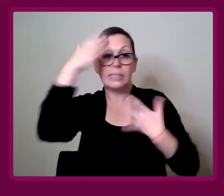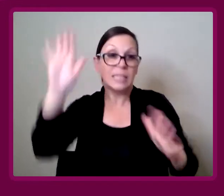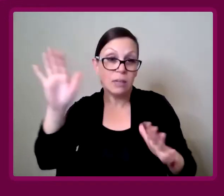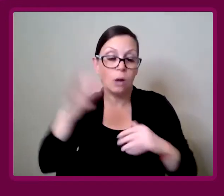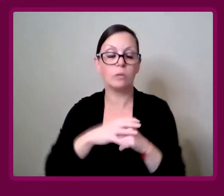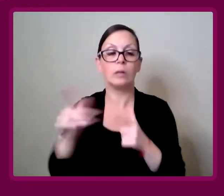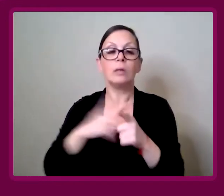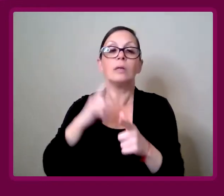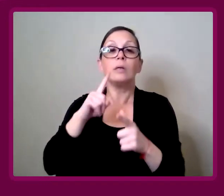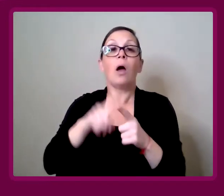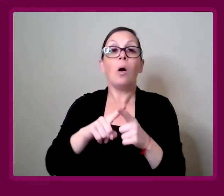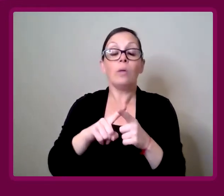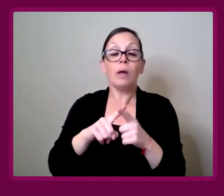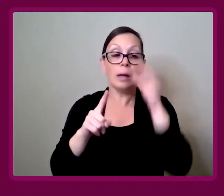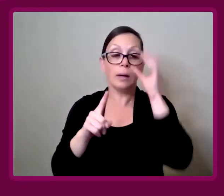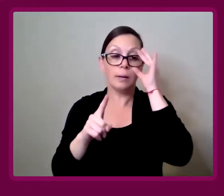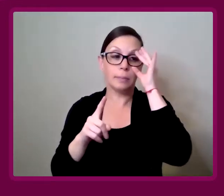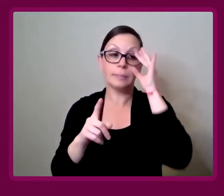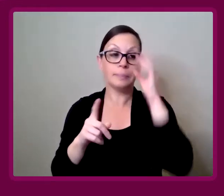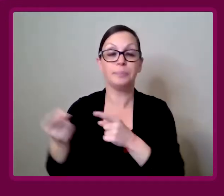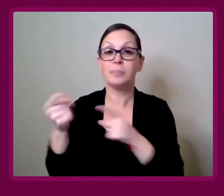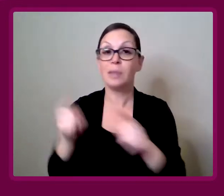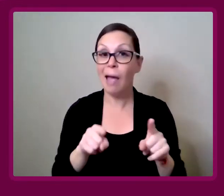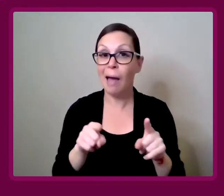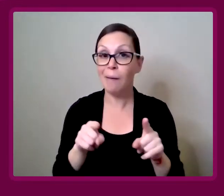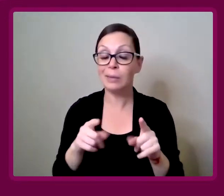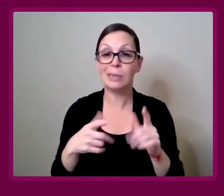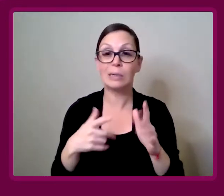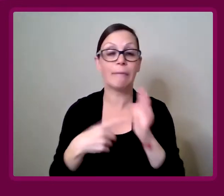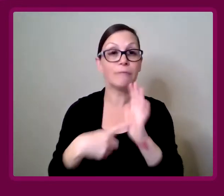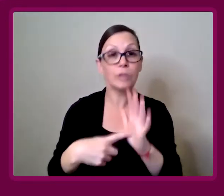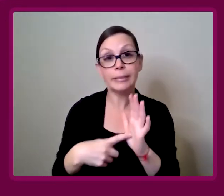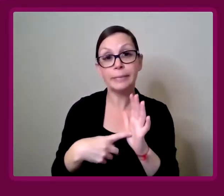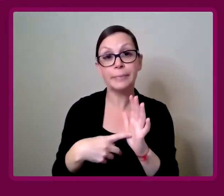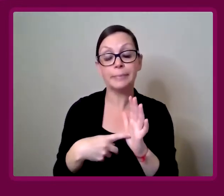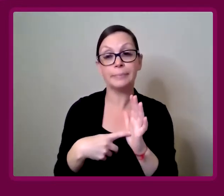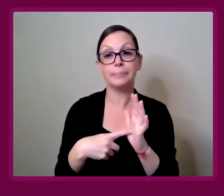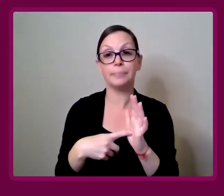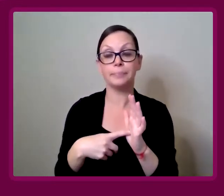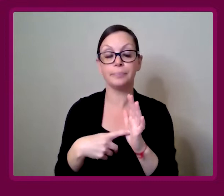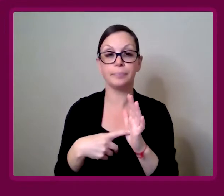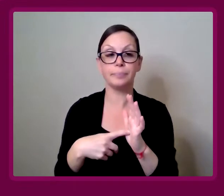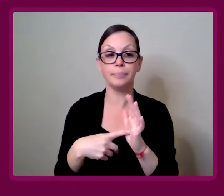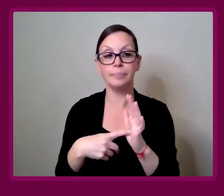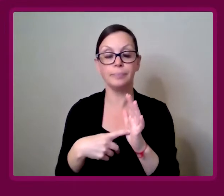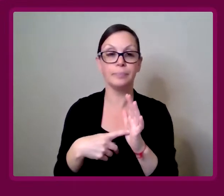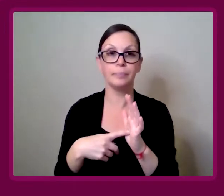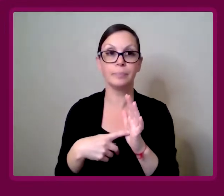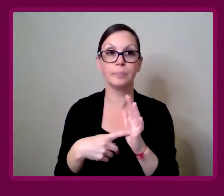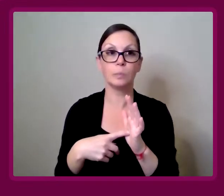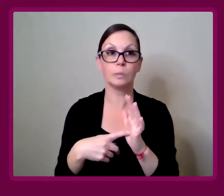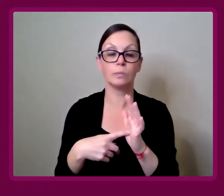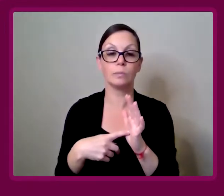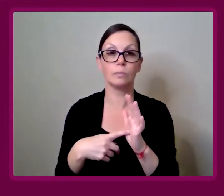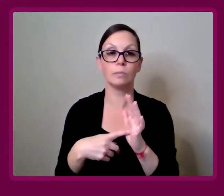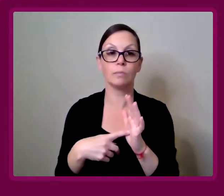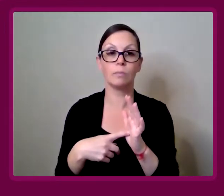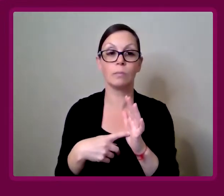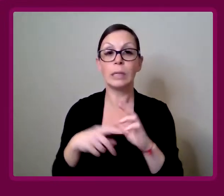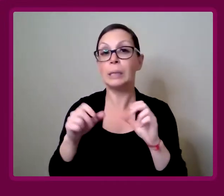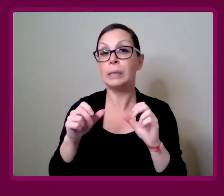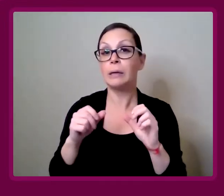Amy Francis-Smith: You're then faced with things such as, it